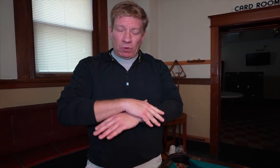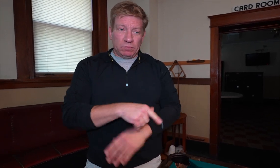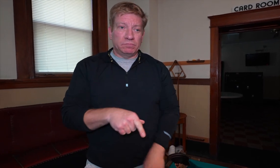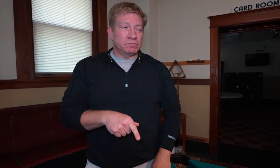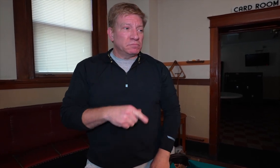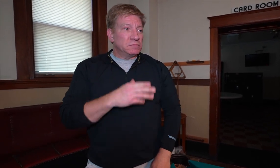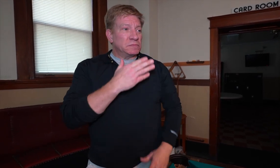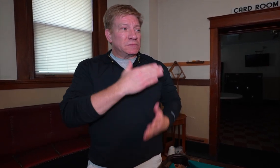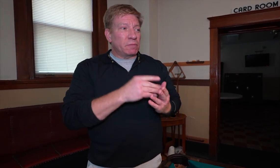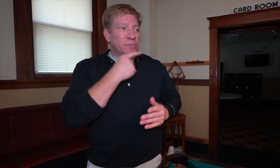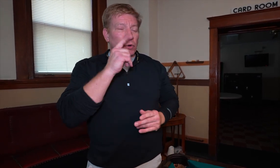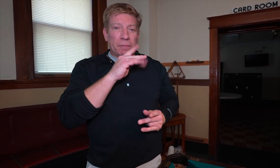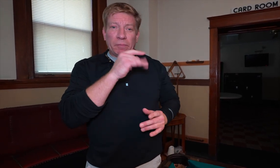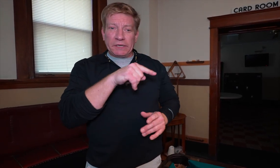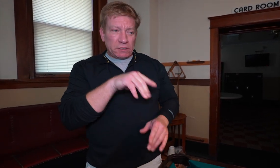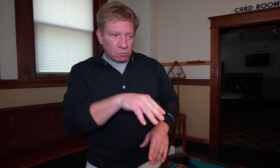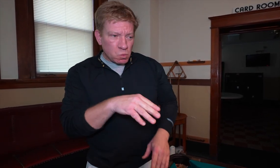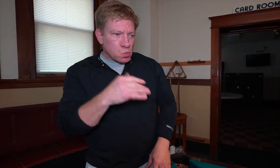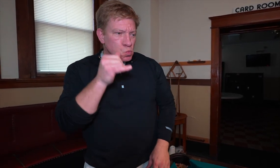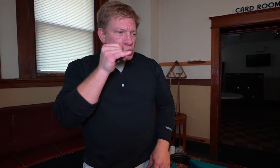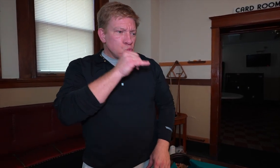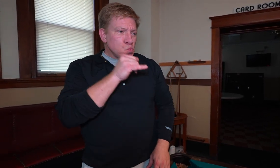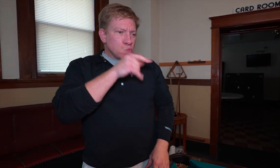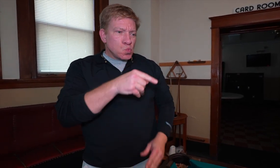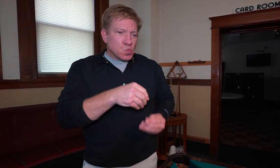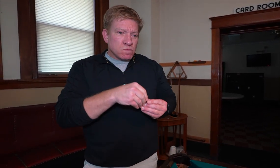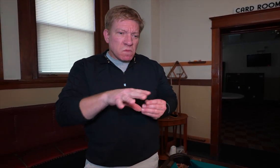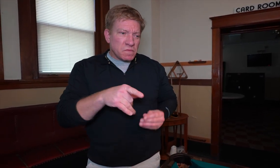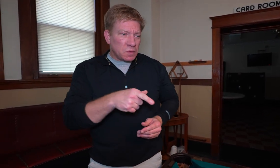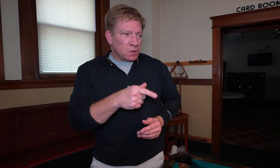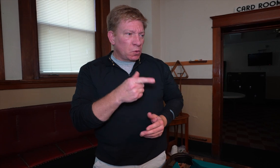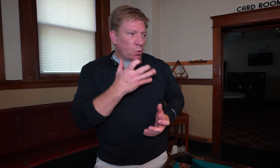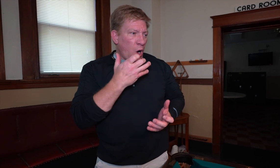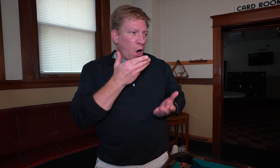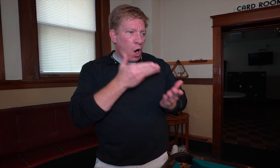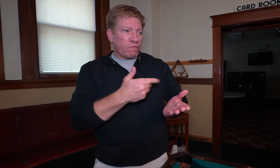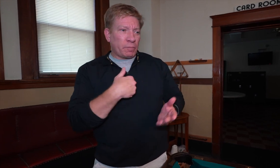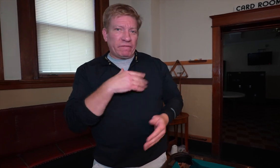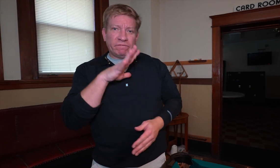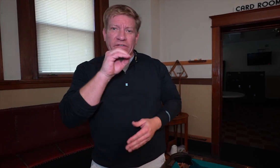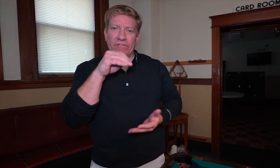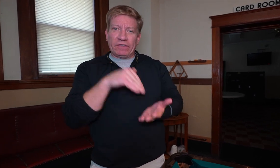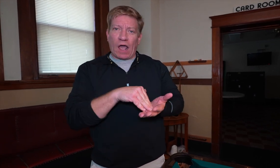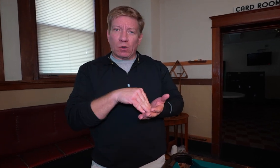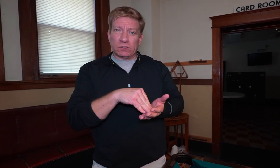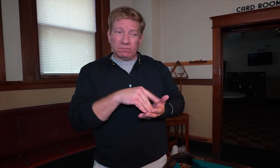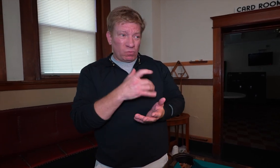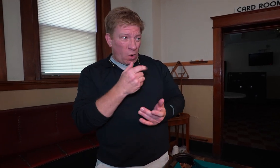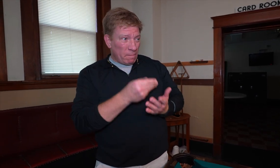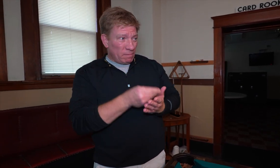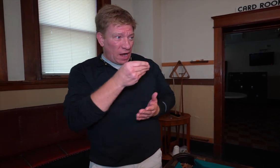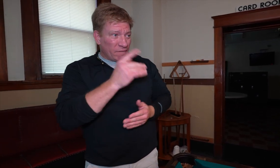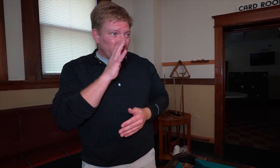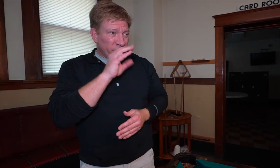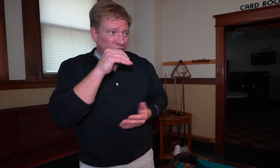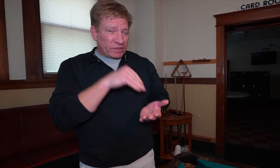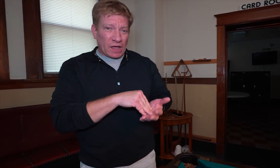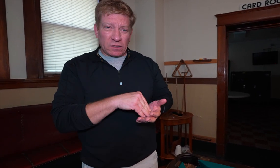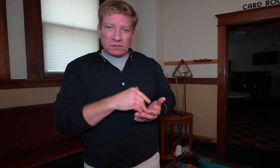Some hearing people have seen the table and want to offer me $50,000 to buy it.